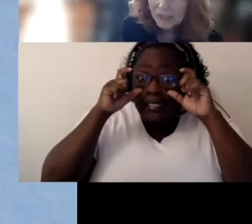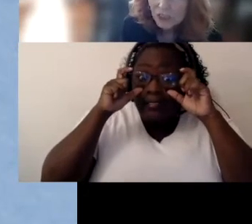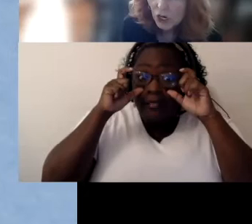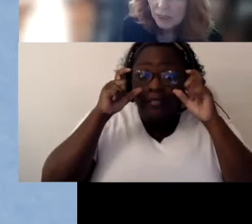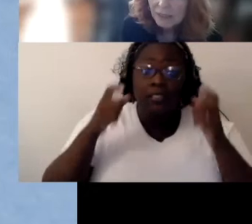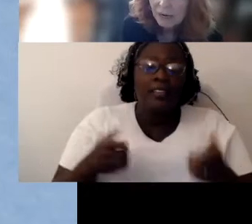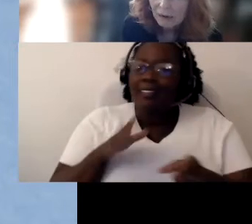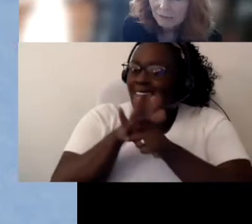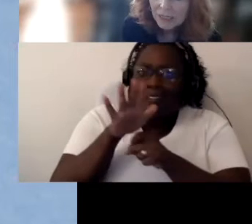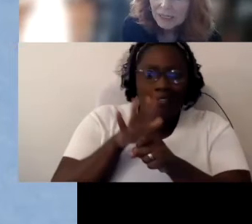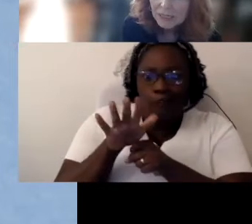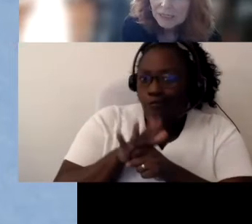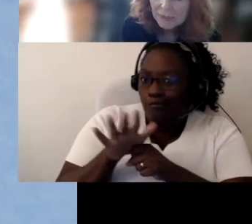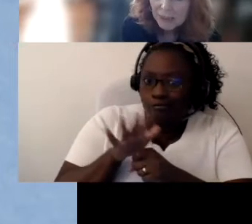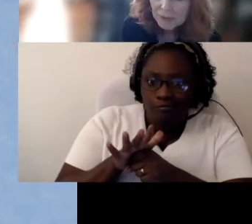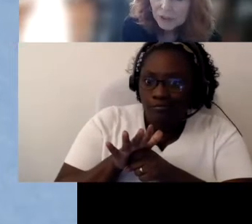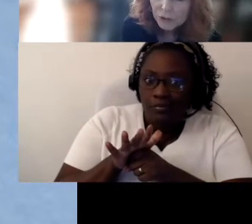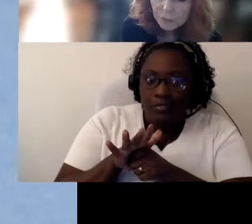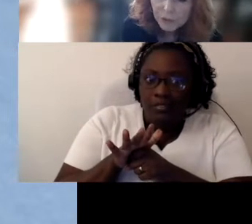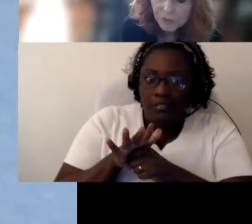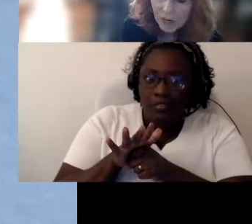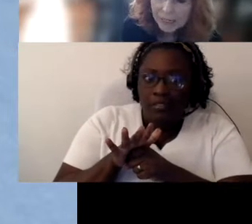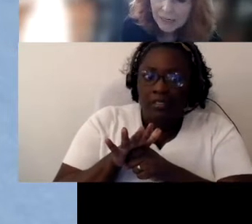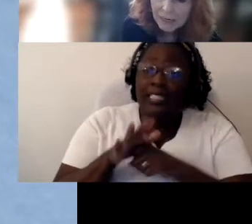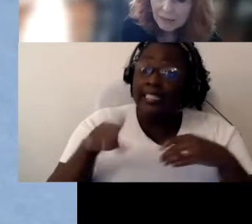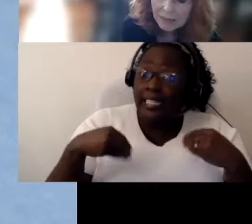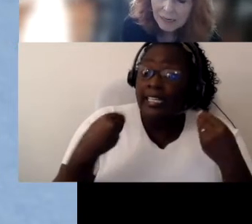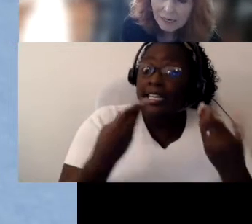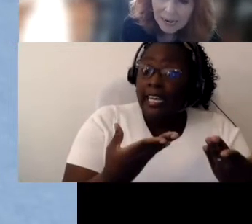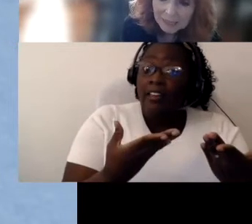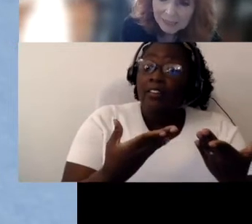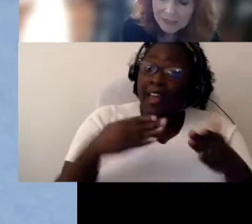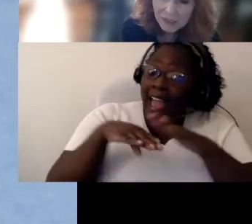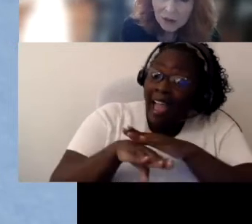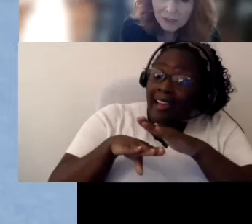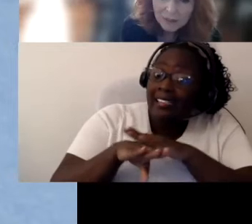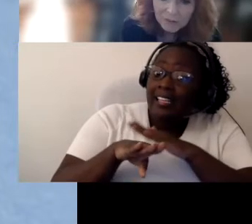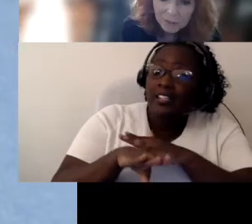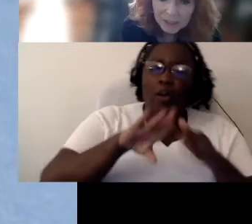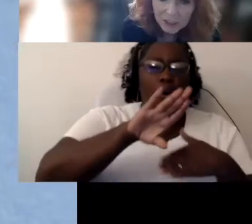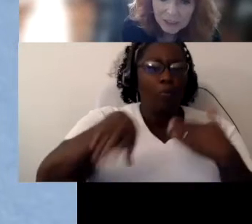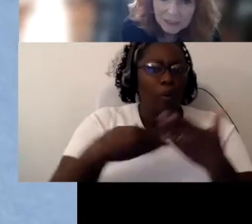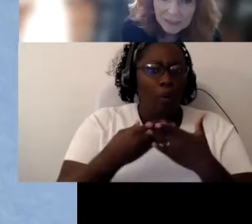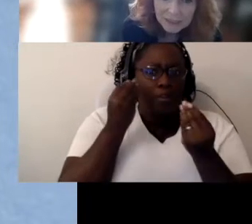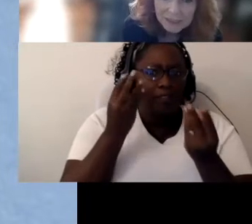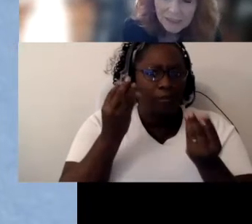it's not enough to be able to provide access to all the information.